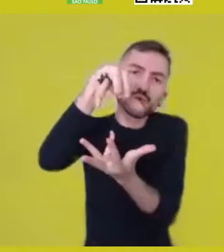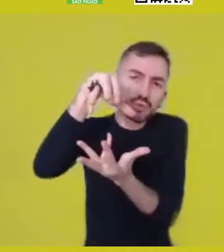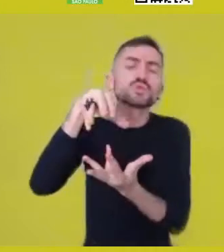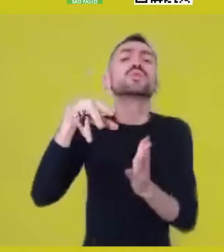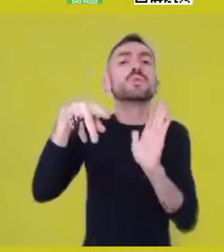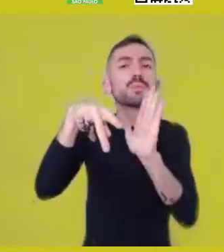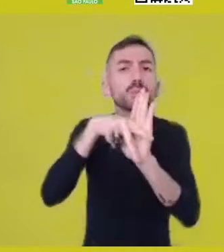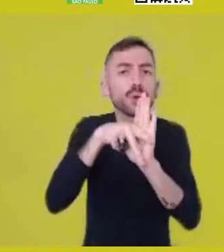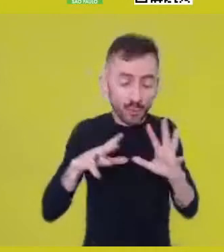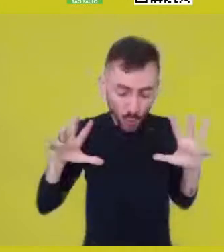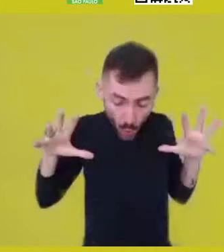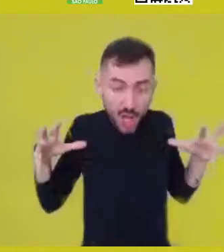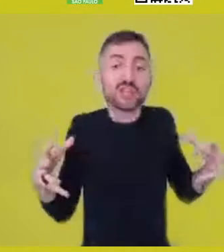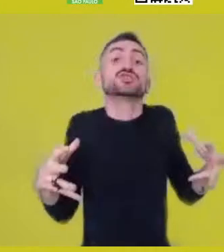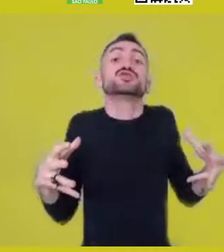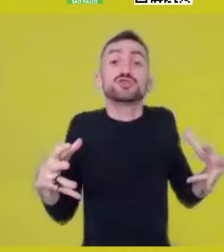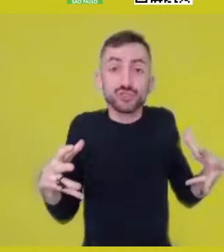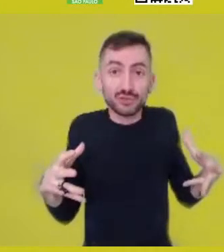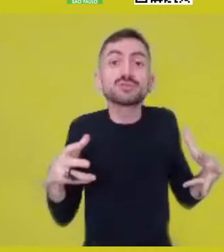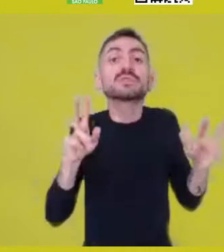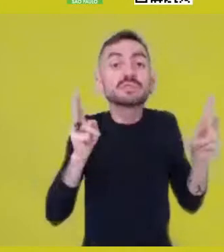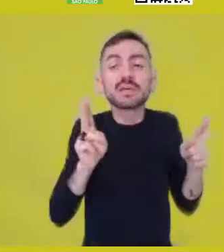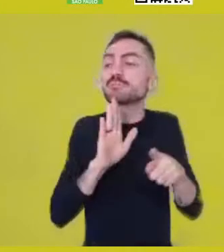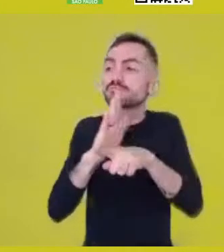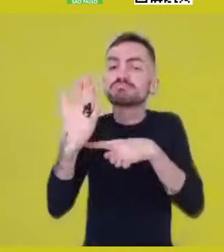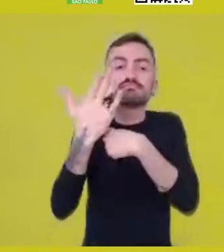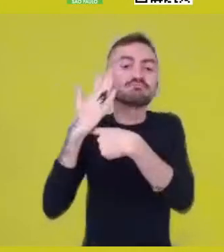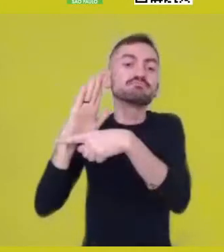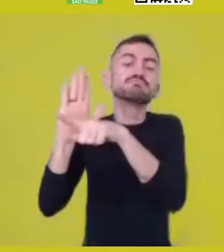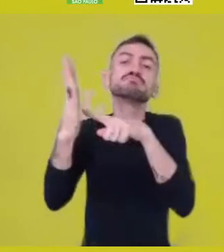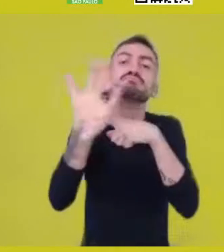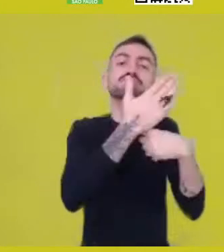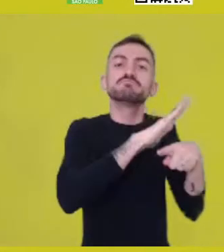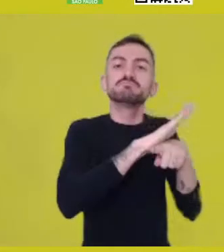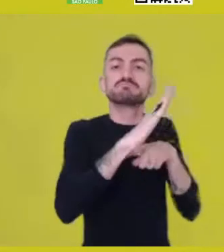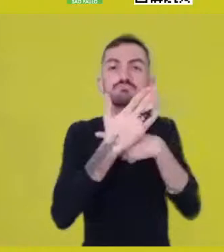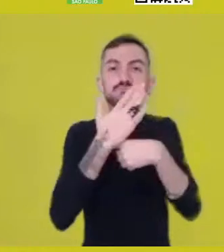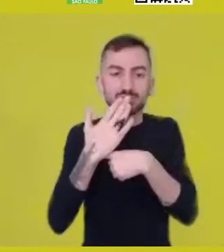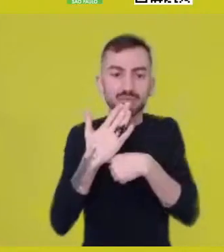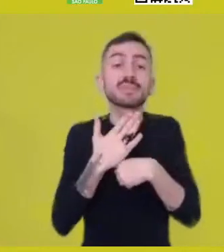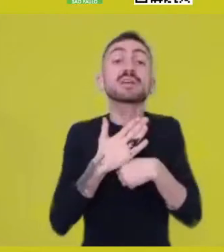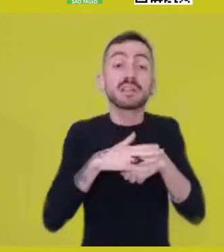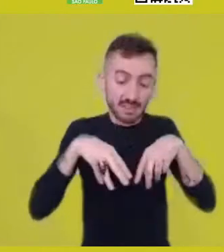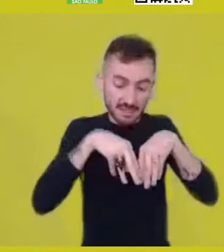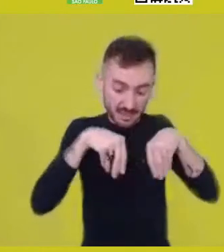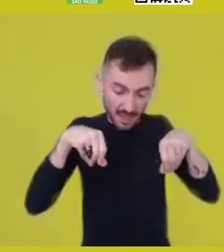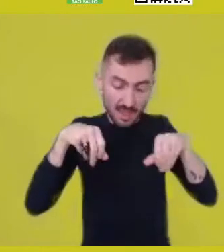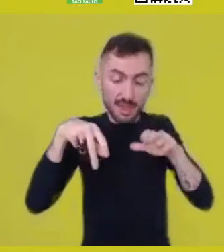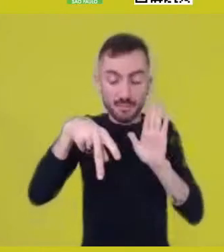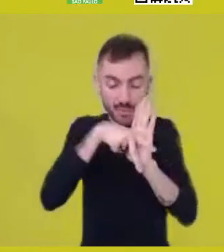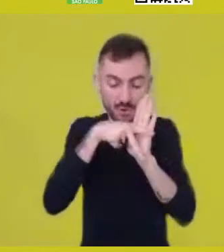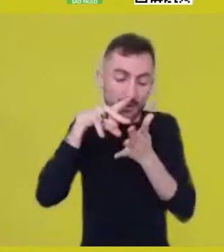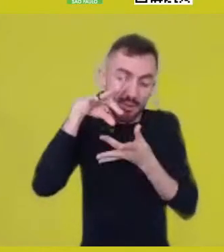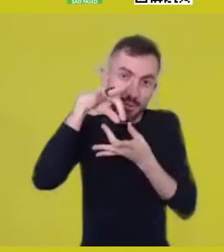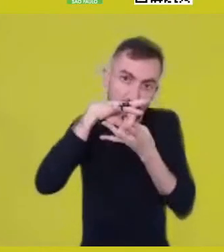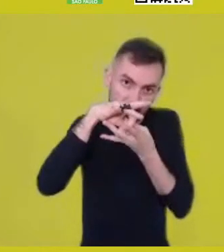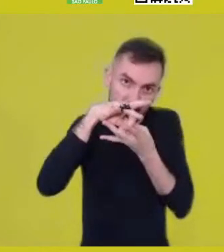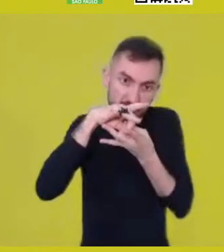from that concept... of a territory. And what is this matrimanagement?